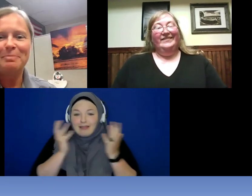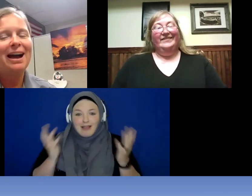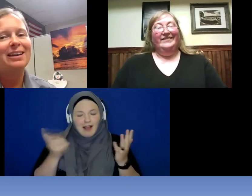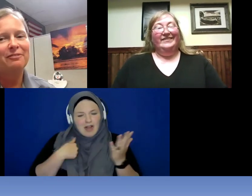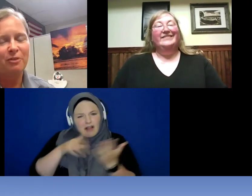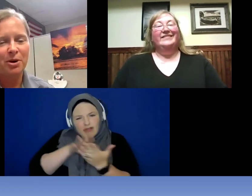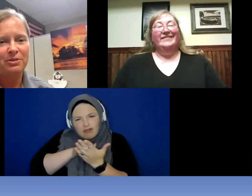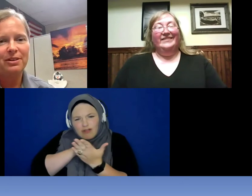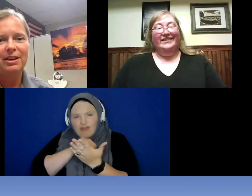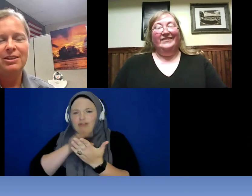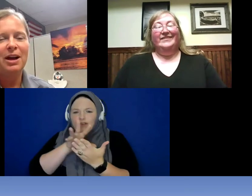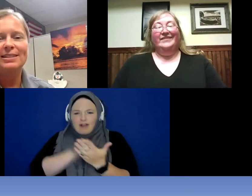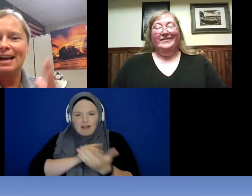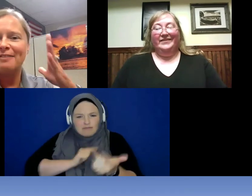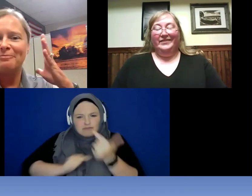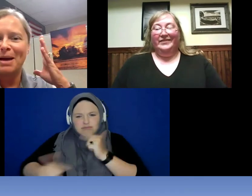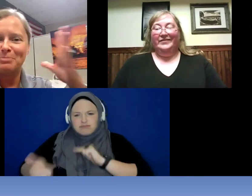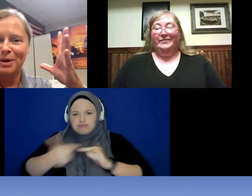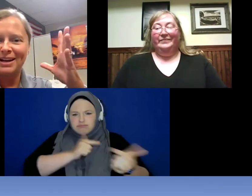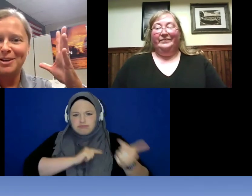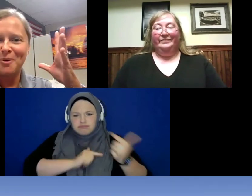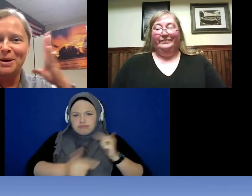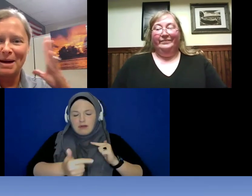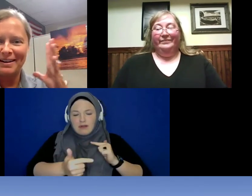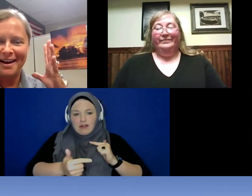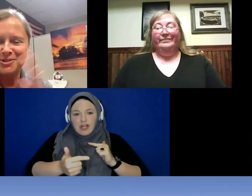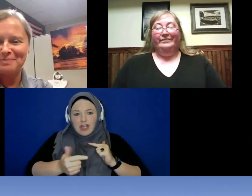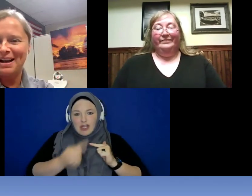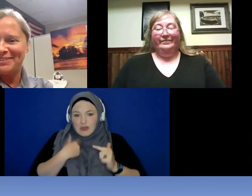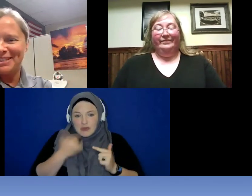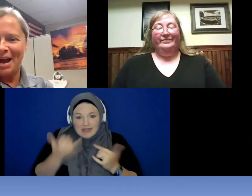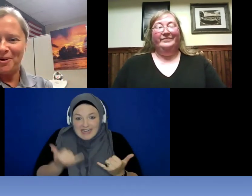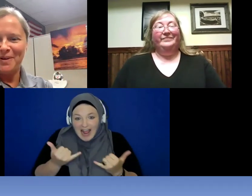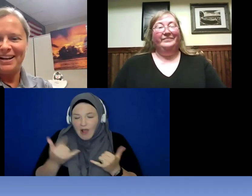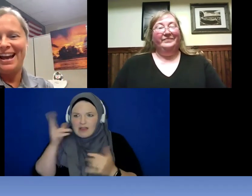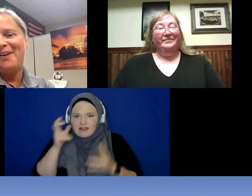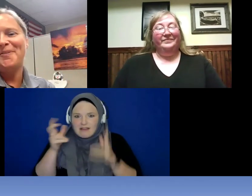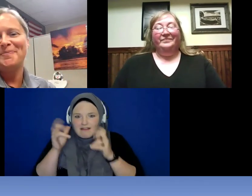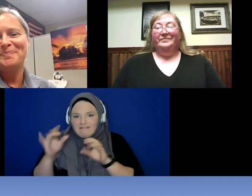back and forth. You guys have my brain going about a hundred miles an hour right now.